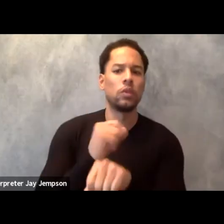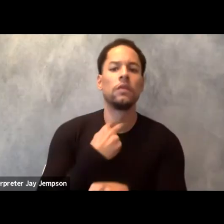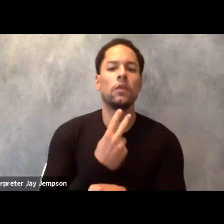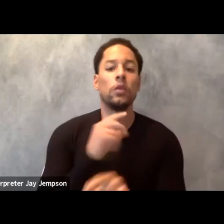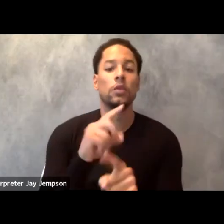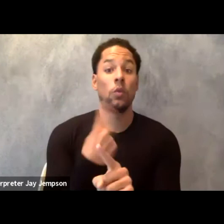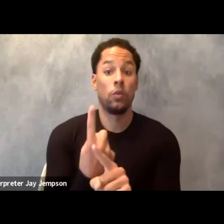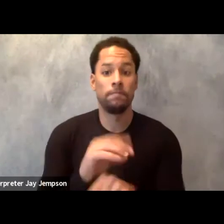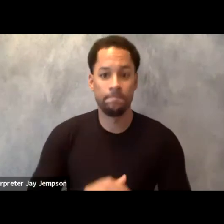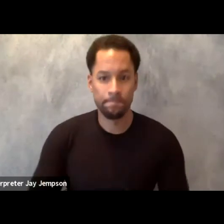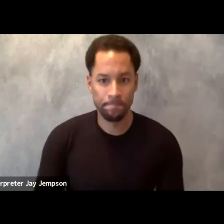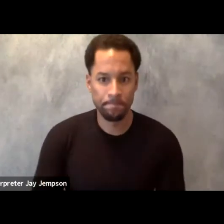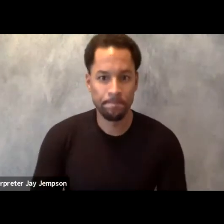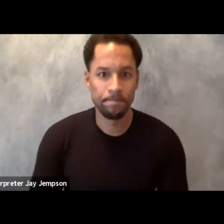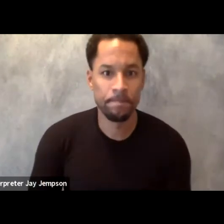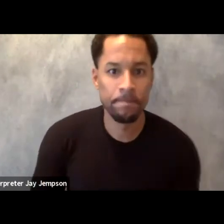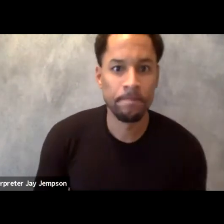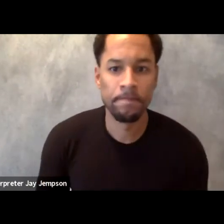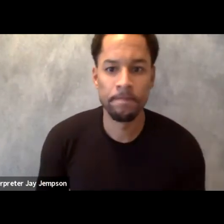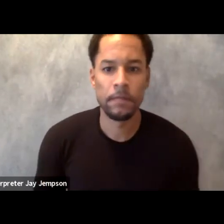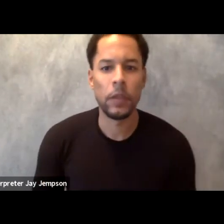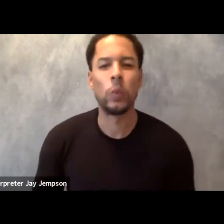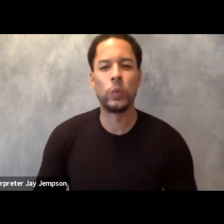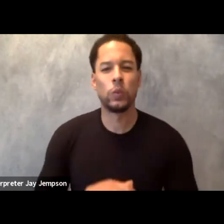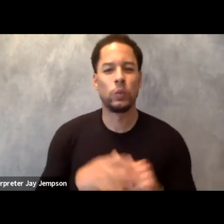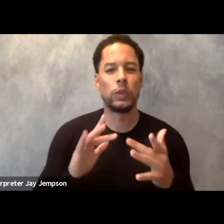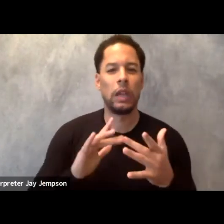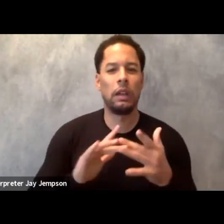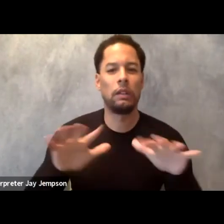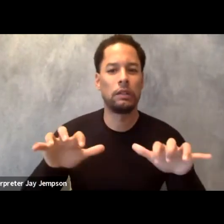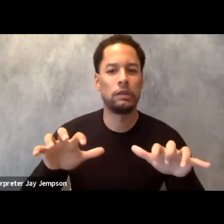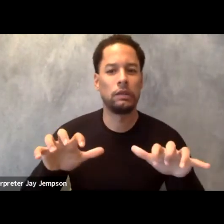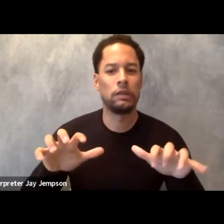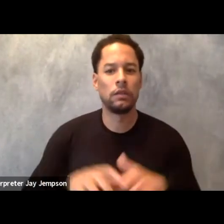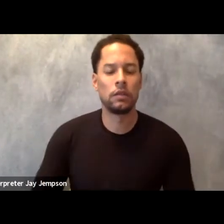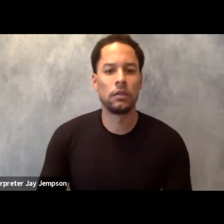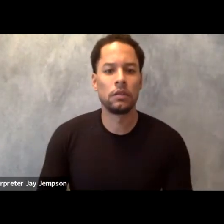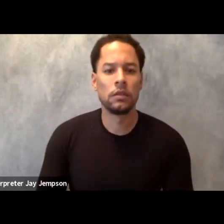I think the place plays for me a significant role